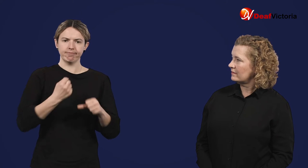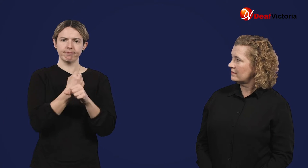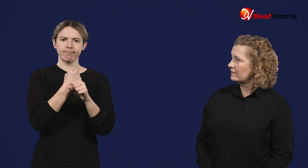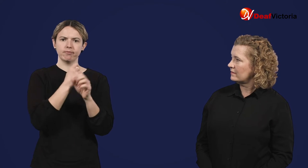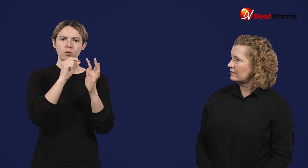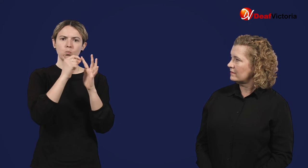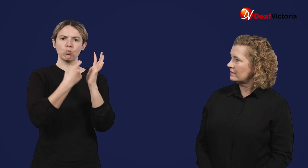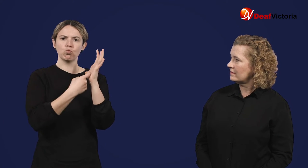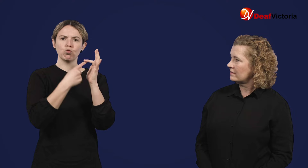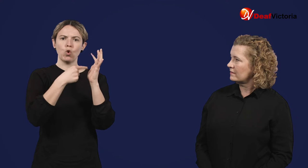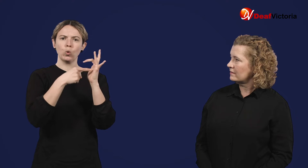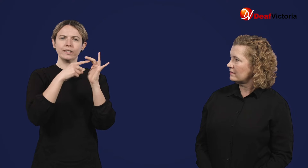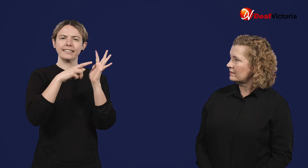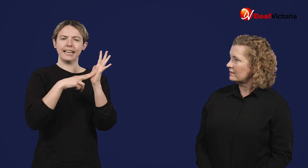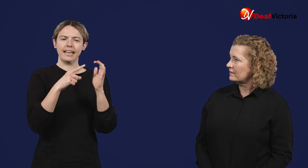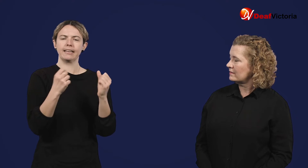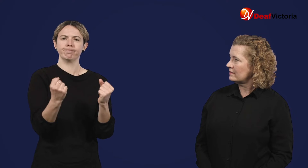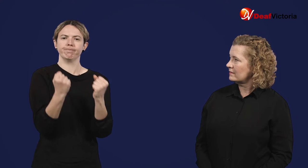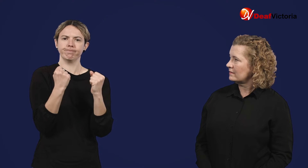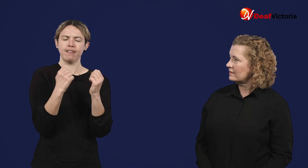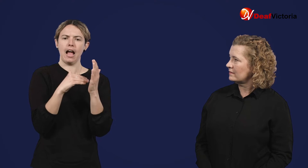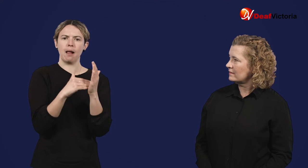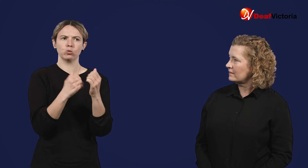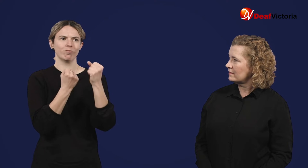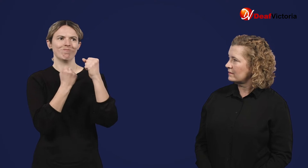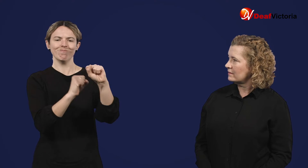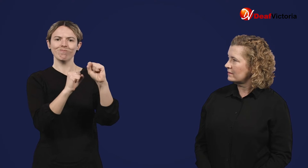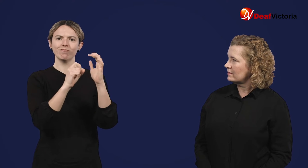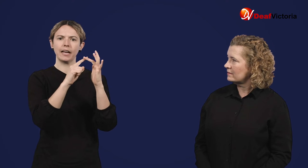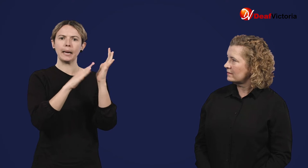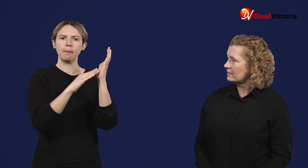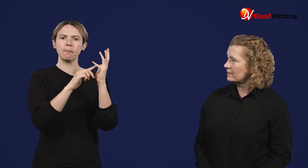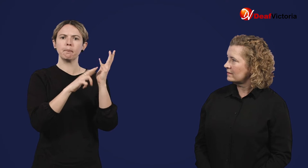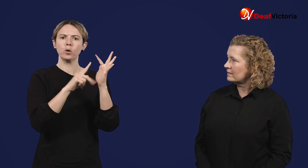it tells your cells to make a protein that is the same as one found in COVID-19.